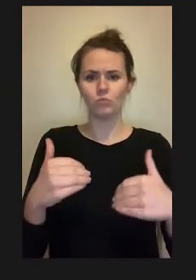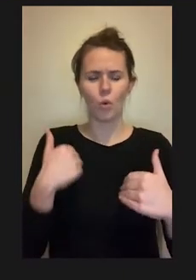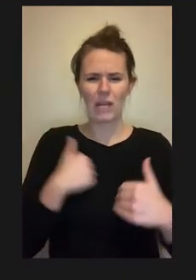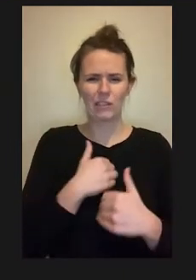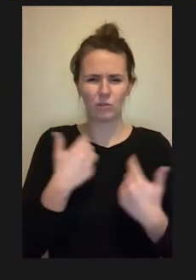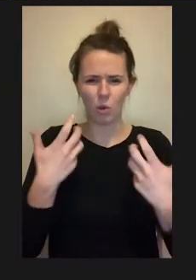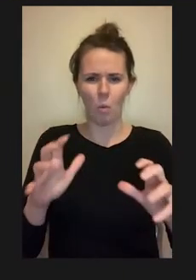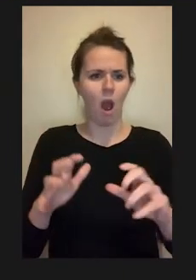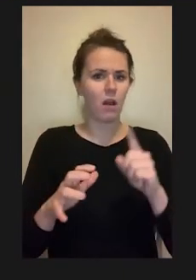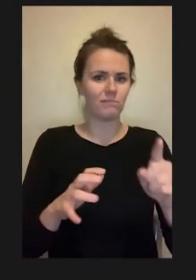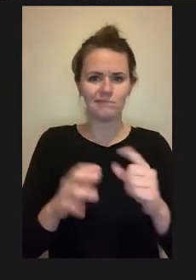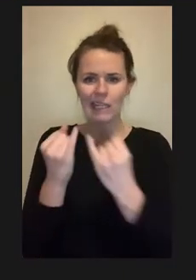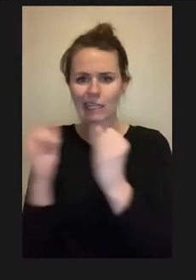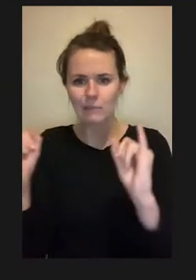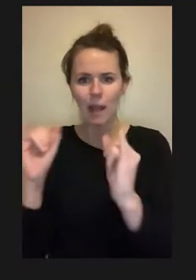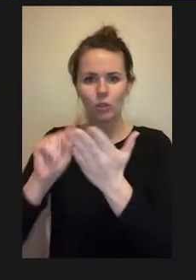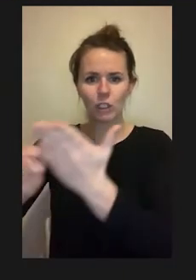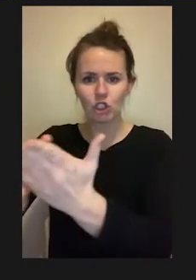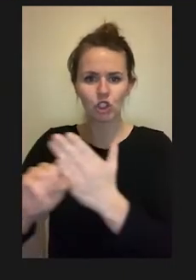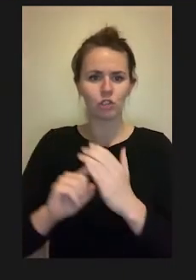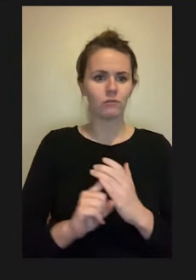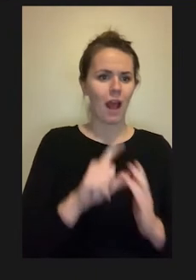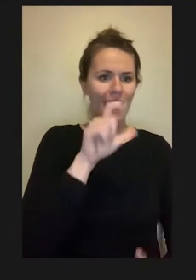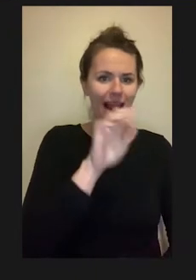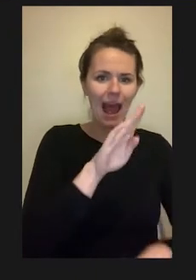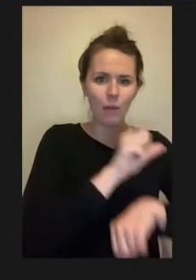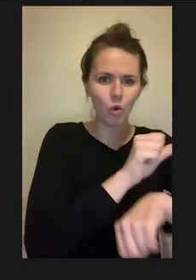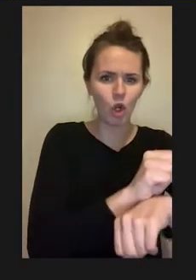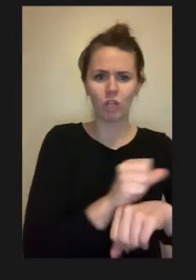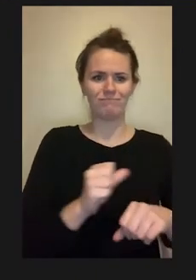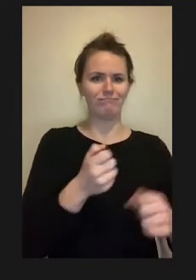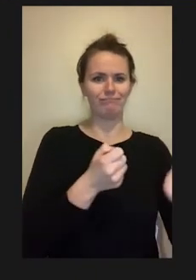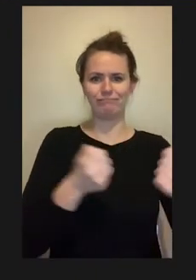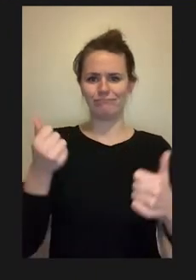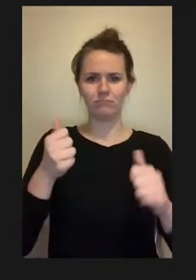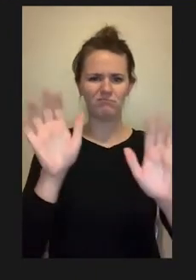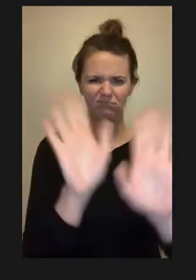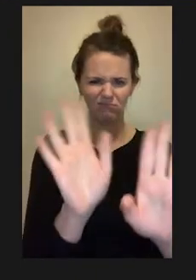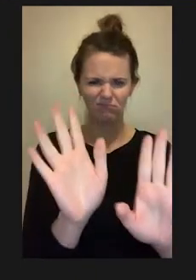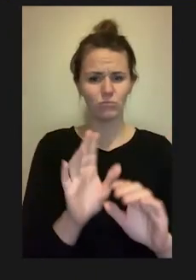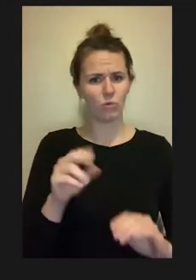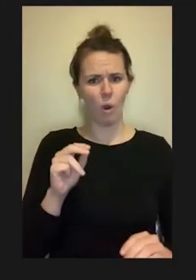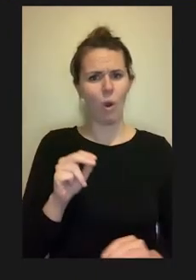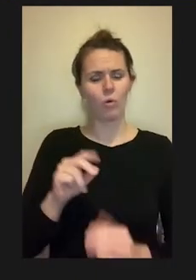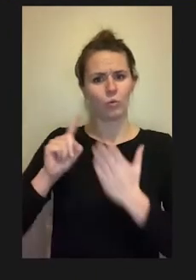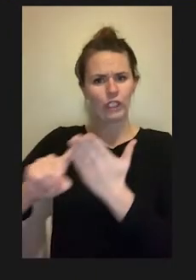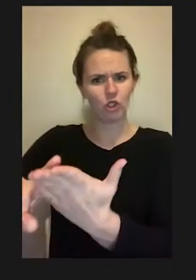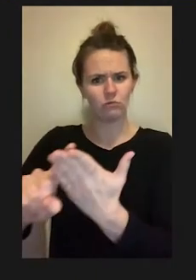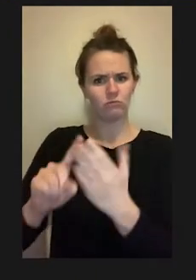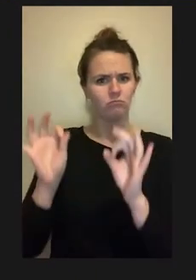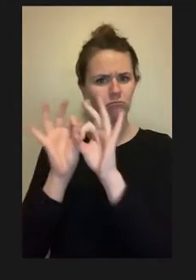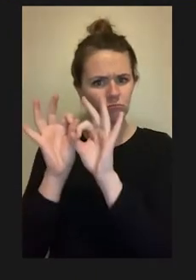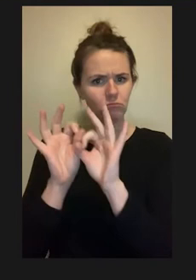on the technologies that you use the scientific equipment understanding how that equipment works